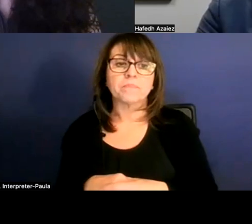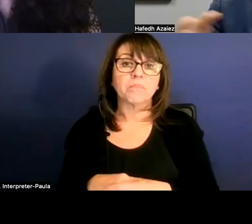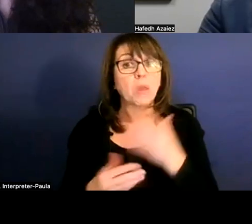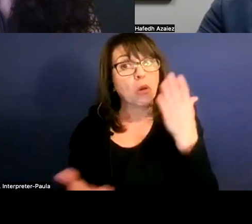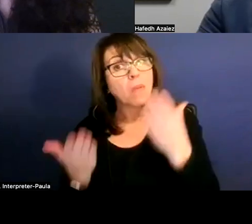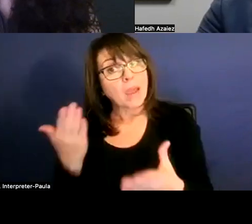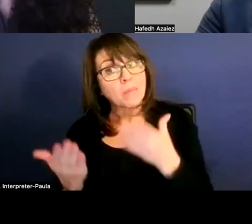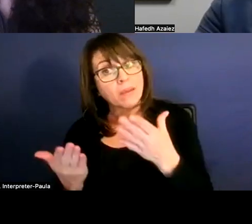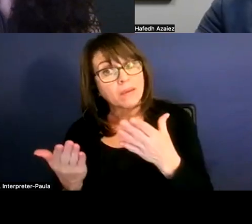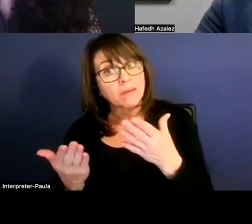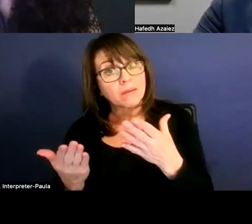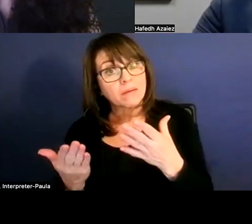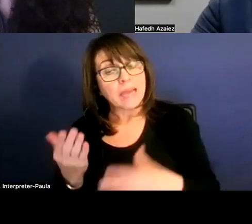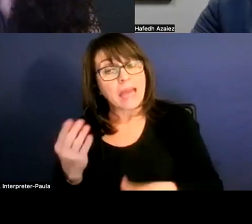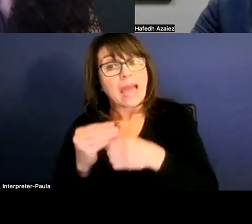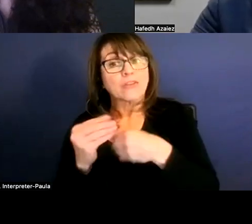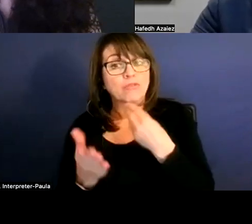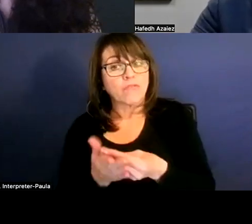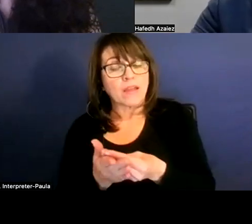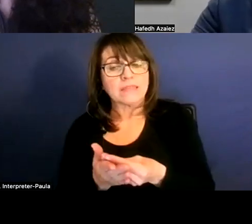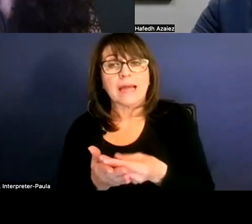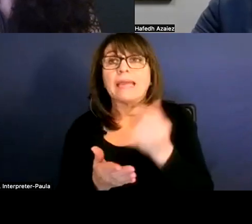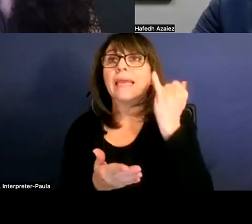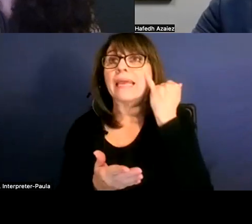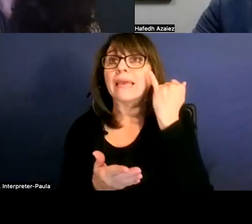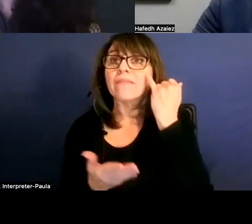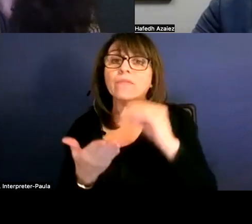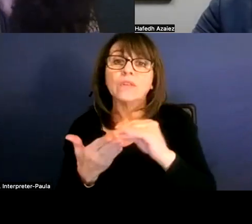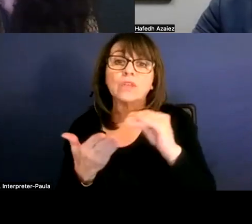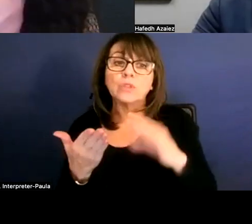And they are extra funds that come, for example, if the student is immersion bilingual,